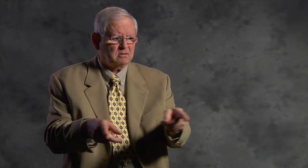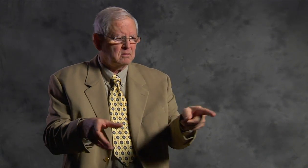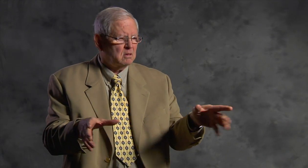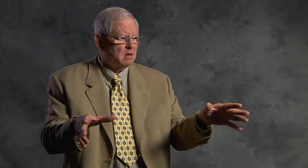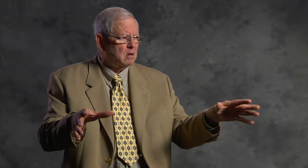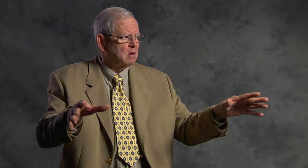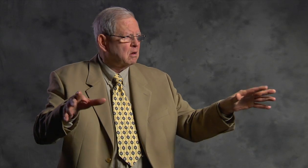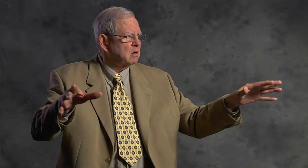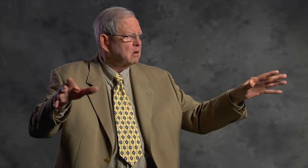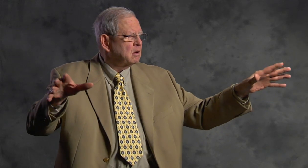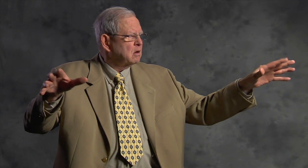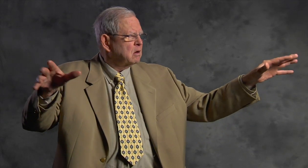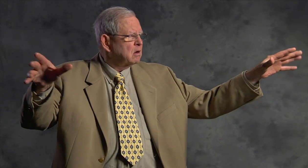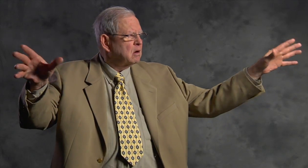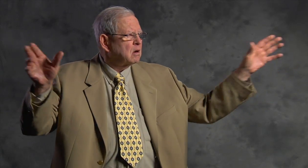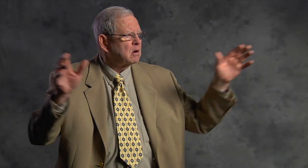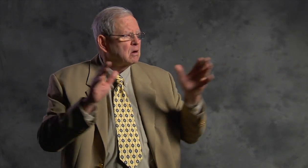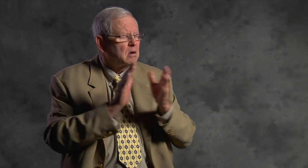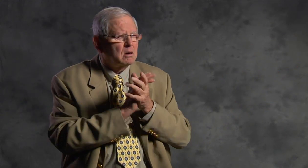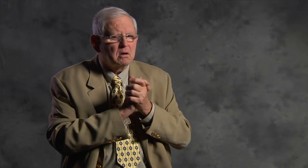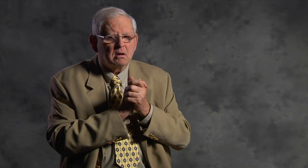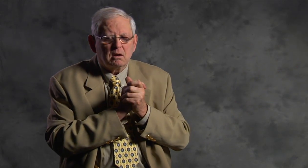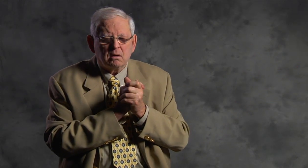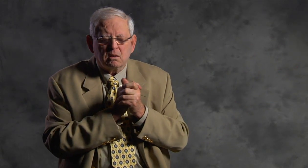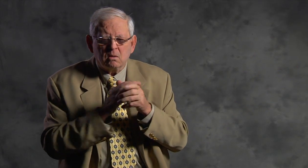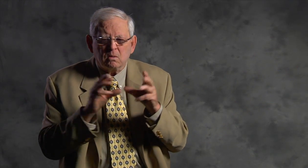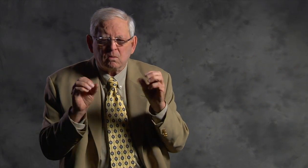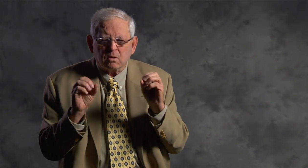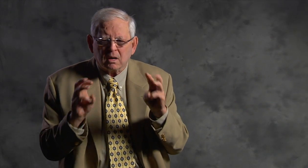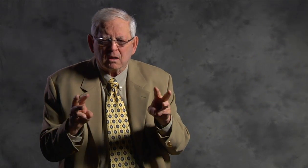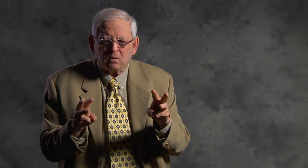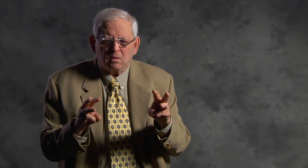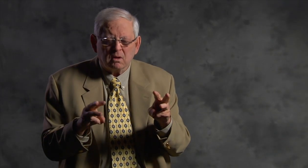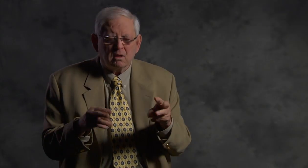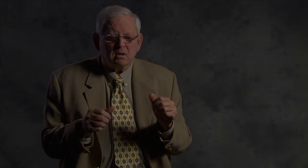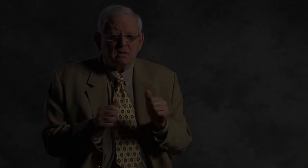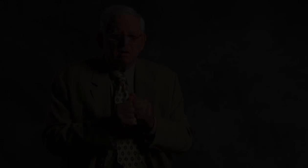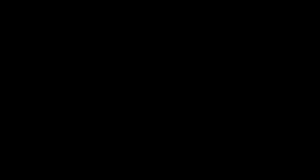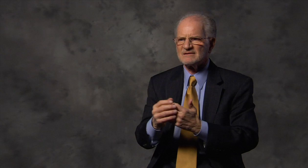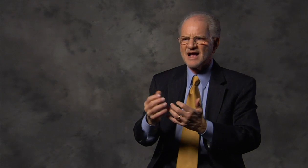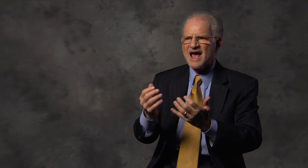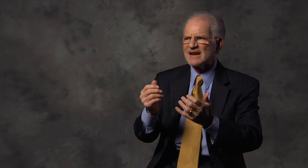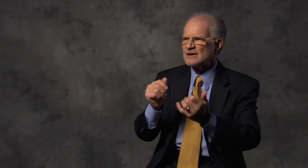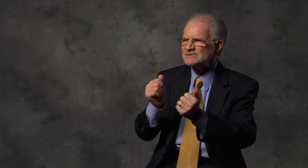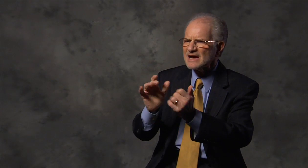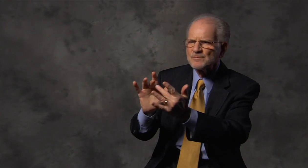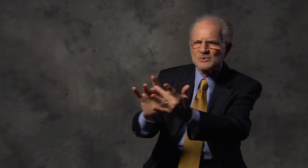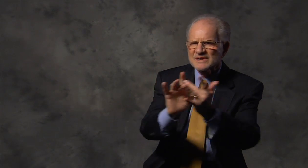connected like this throughout the entire country.